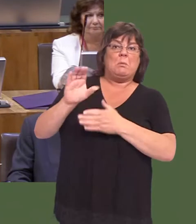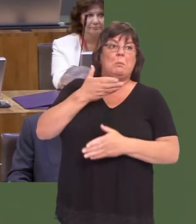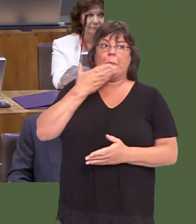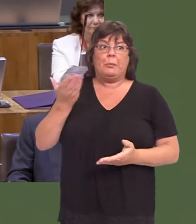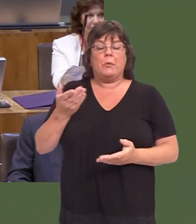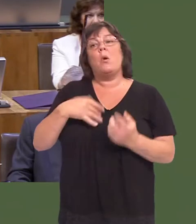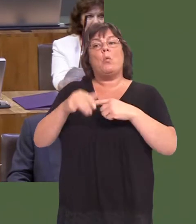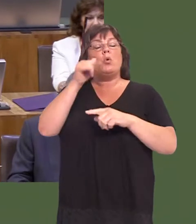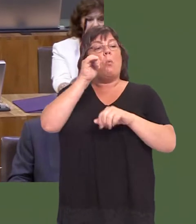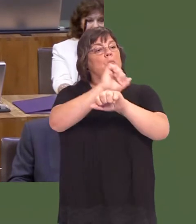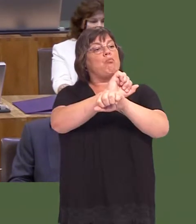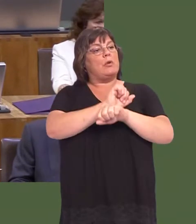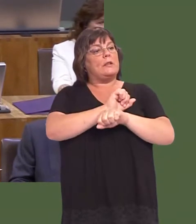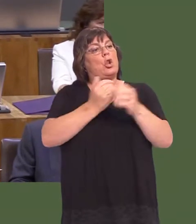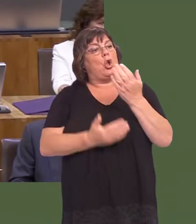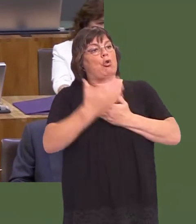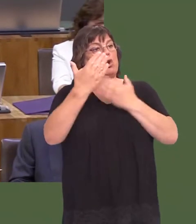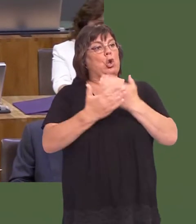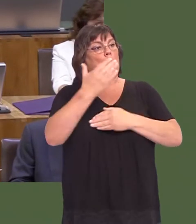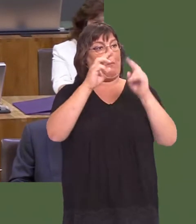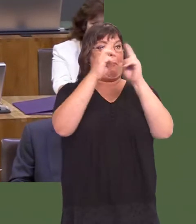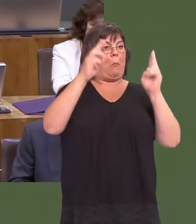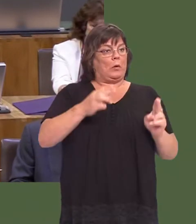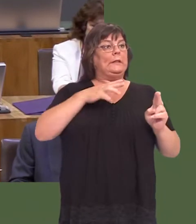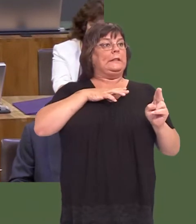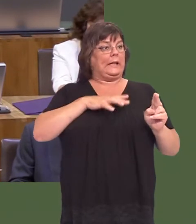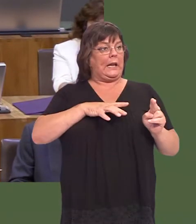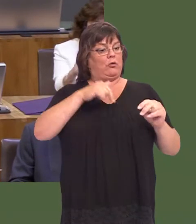We know that a prison is neededóanother modern prison is needed in the south of Wales.